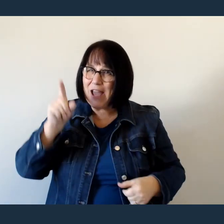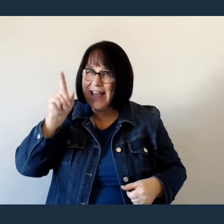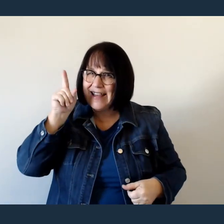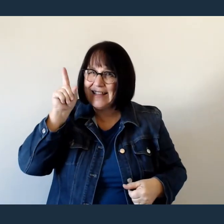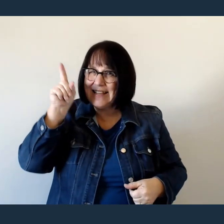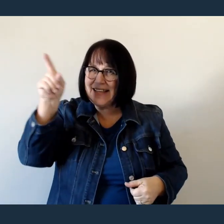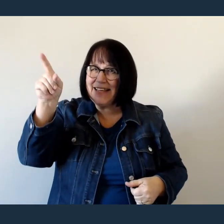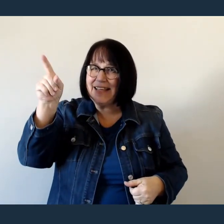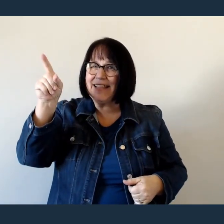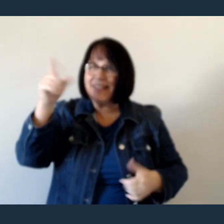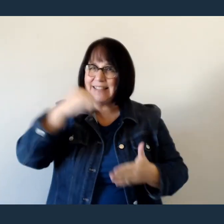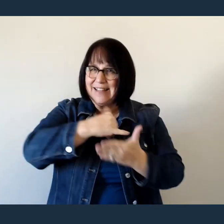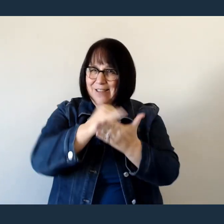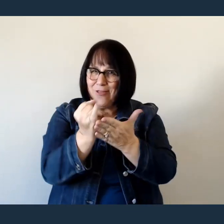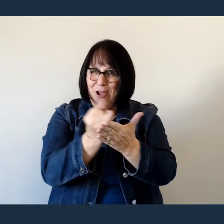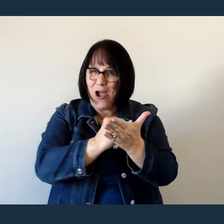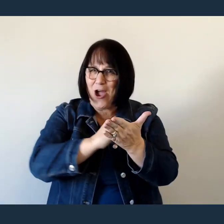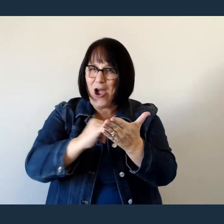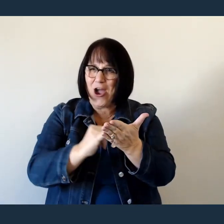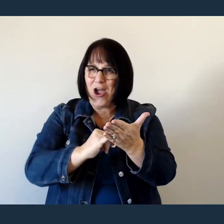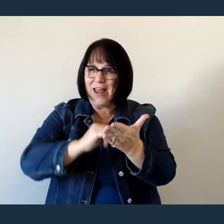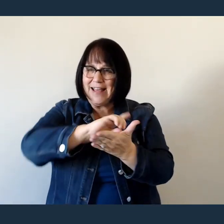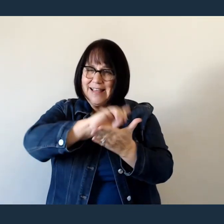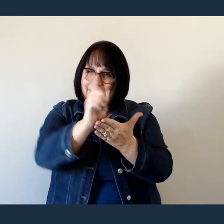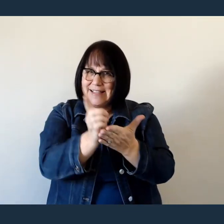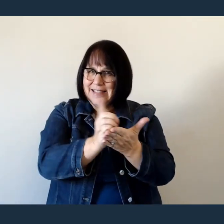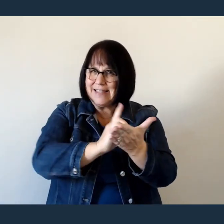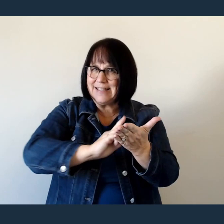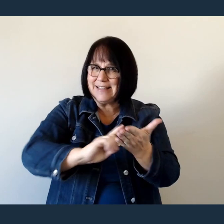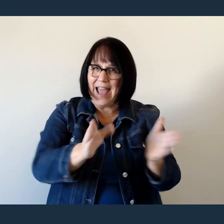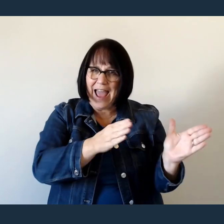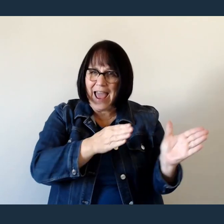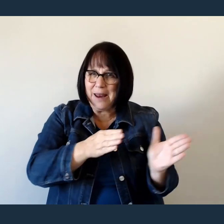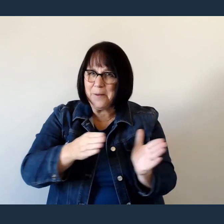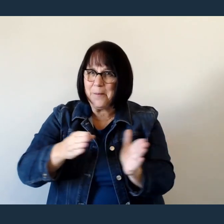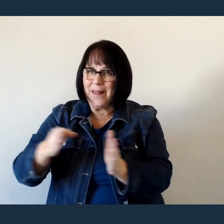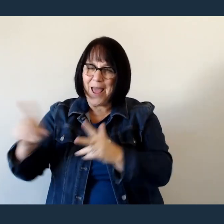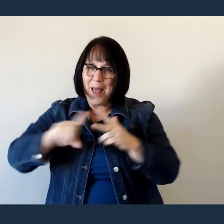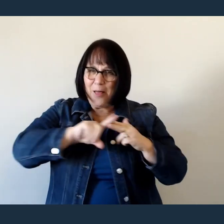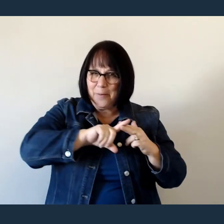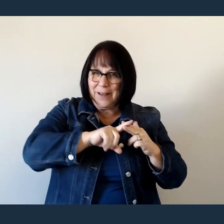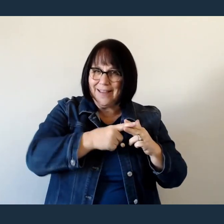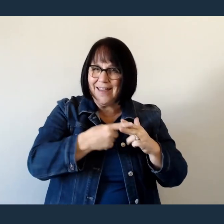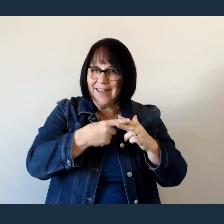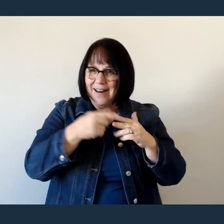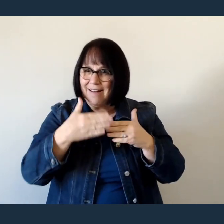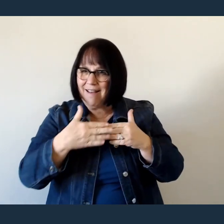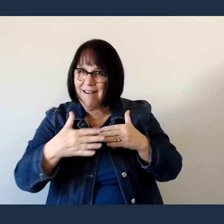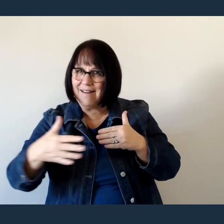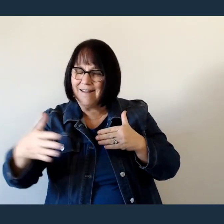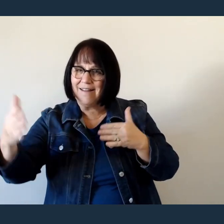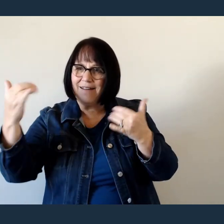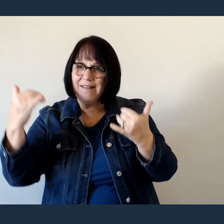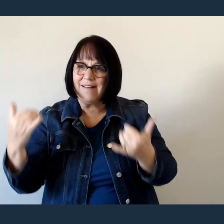You're an artist and a potter I'm the canvas and the clay